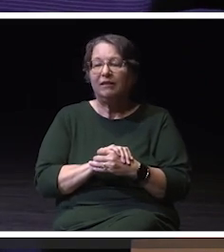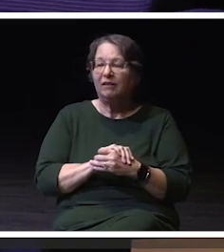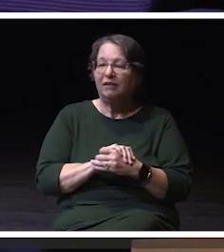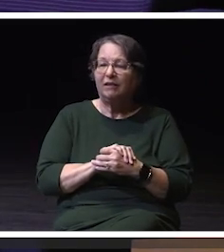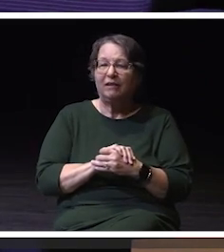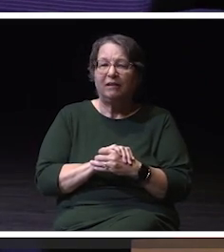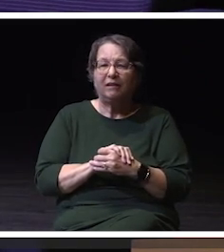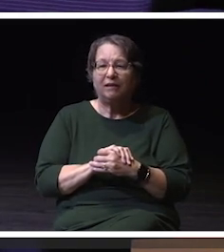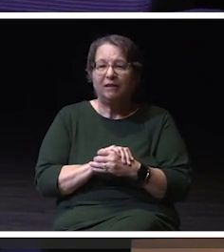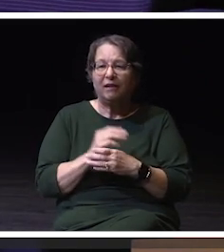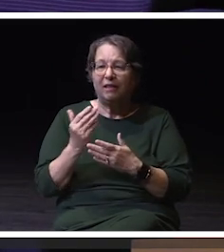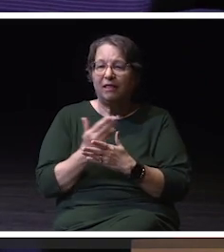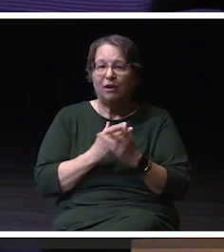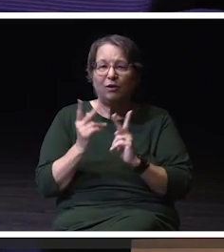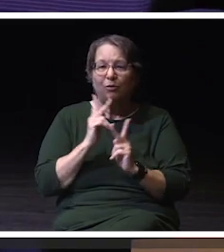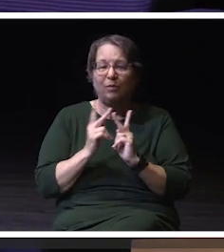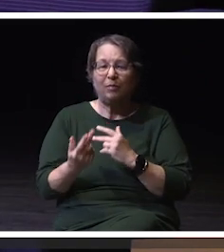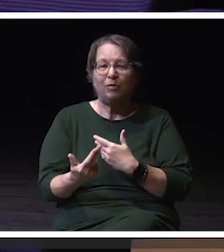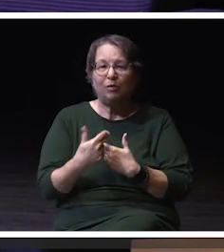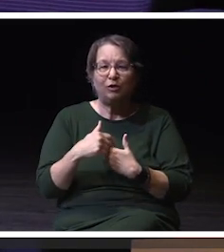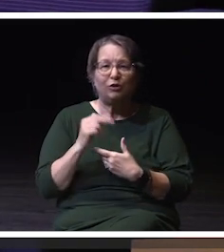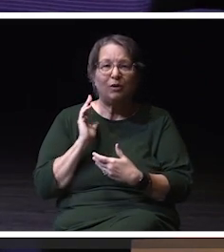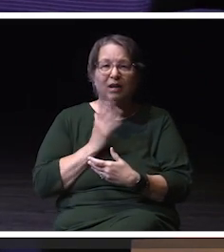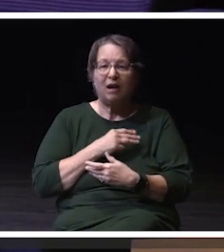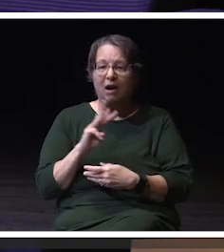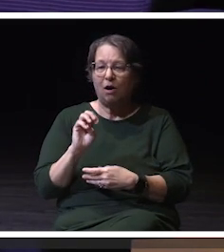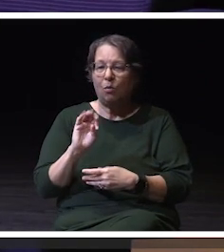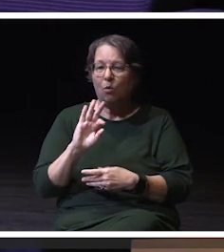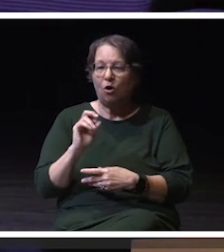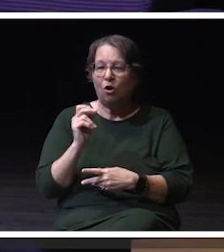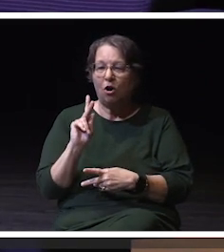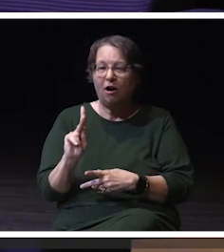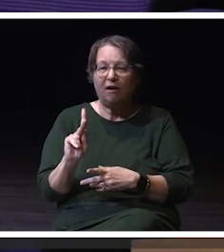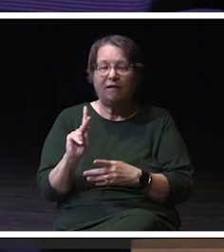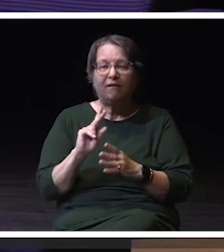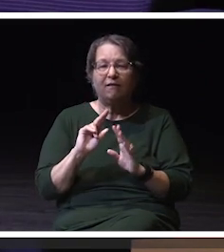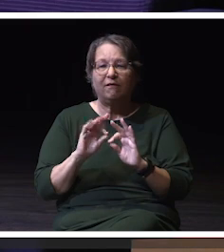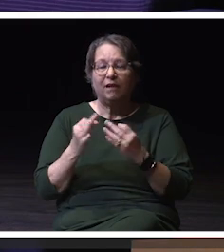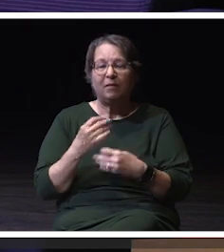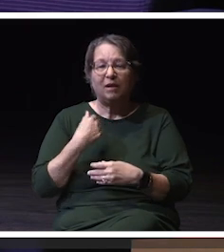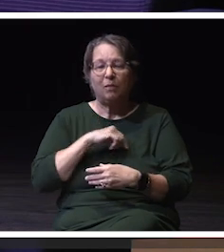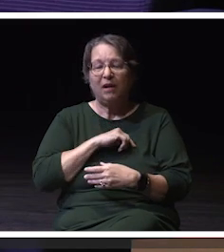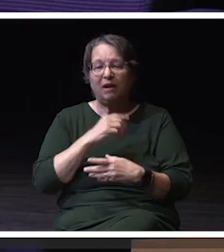who are just joining the Warhawk family. We do have the Chancellors Committee for Student Success